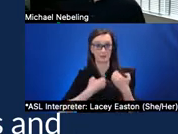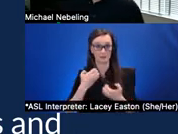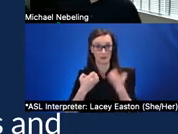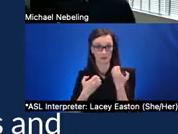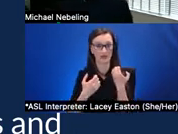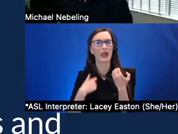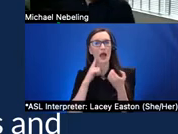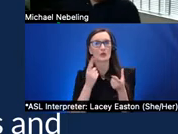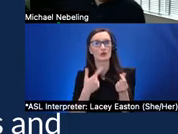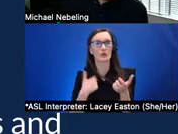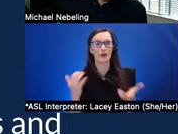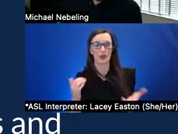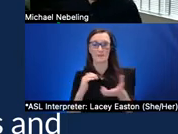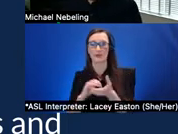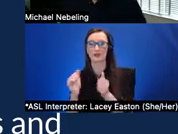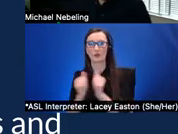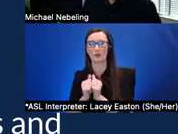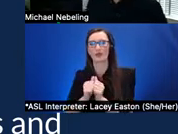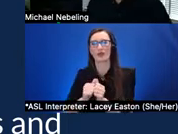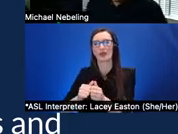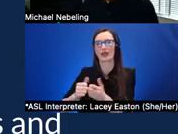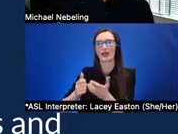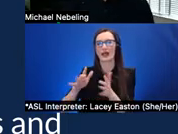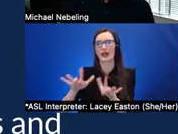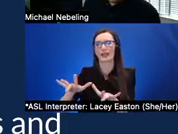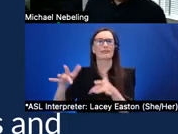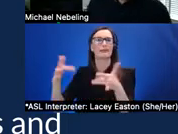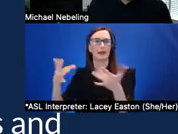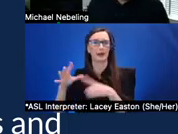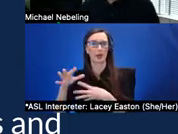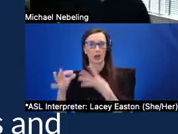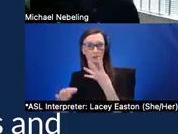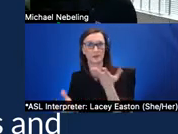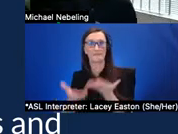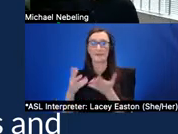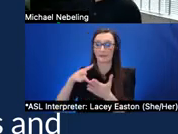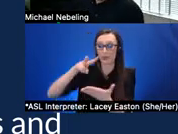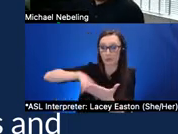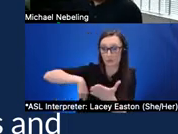lower immersion option so that could be reading a script that could be watching a video of a